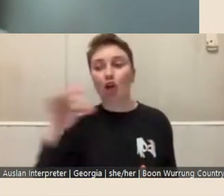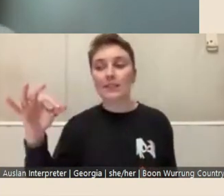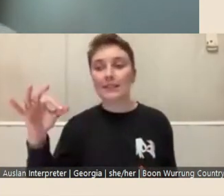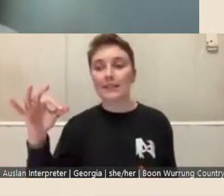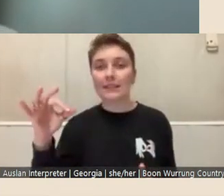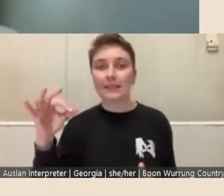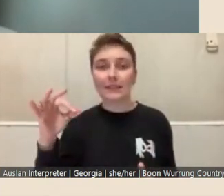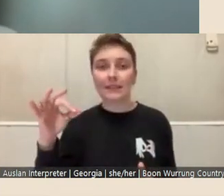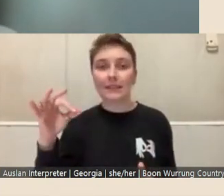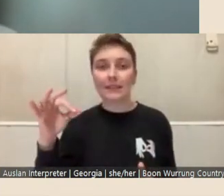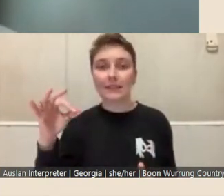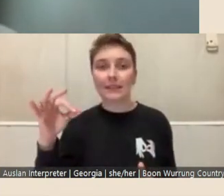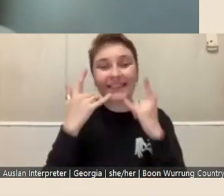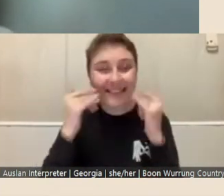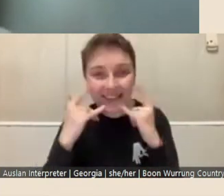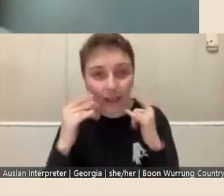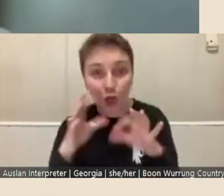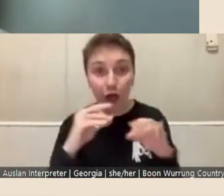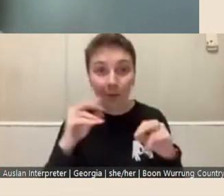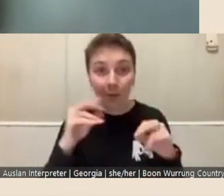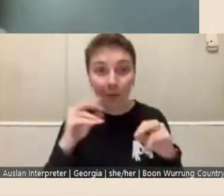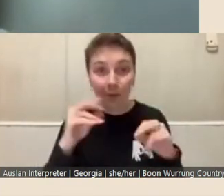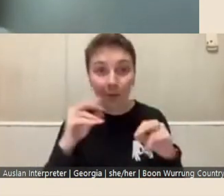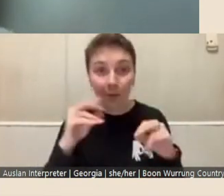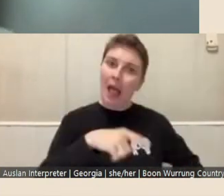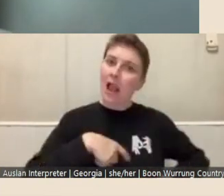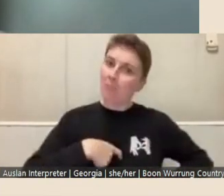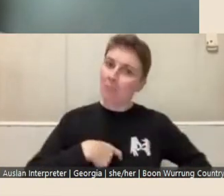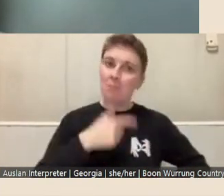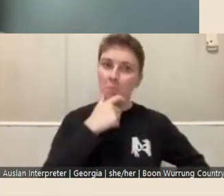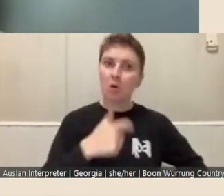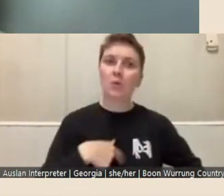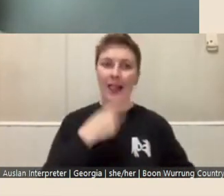going to be looking through them and saying: 'well this person's going to do 20 days in the Library and this person's gonna do 10,